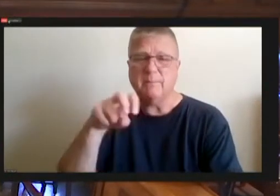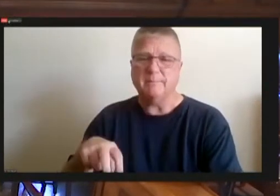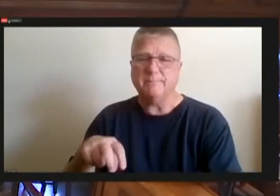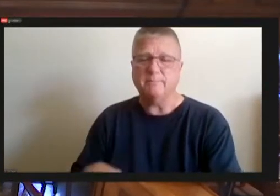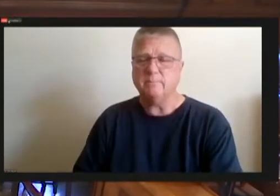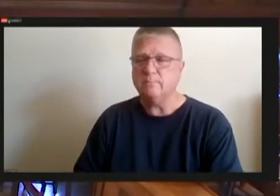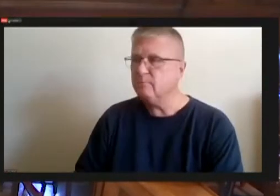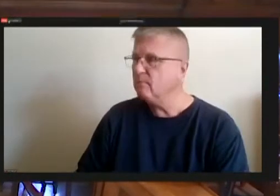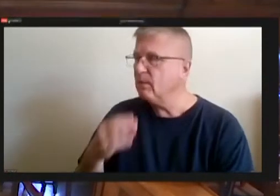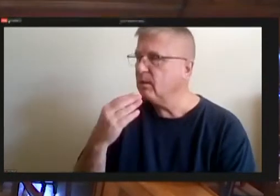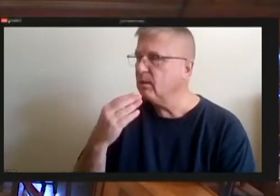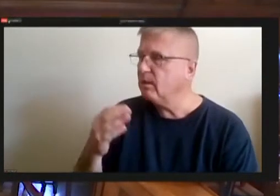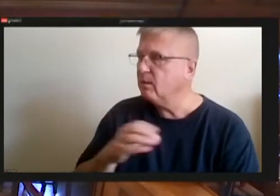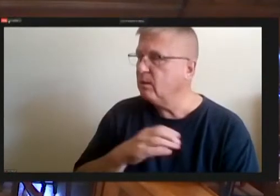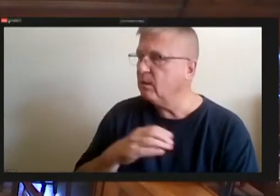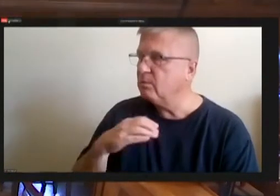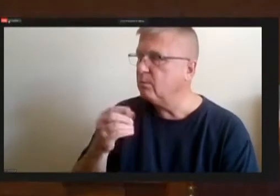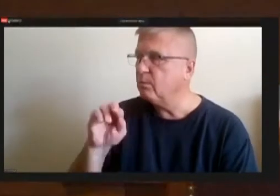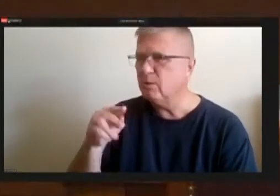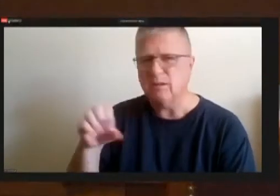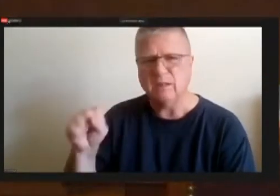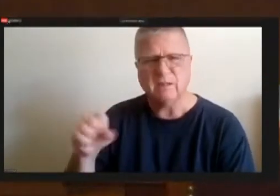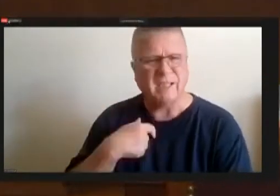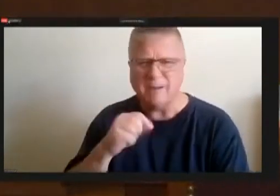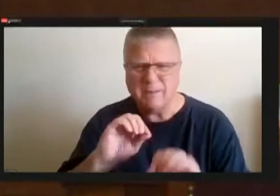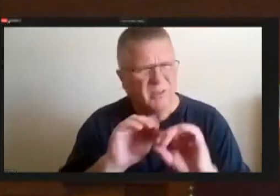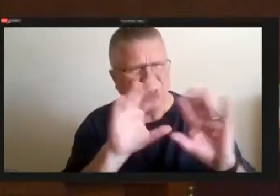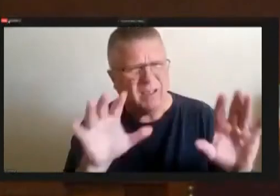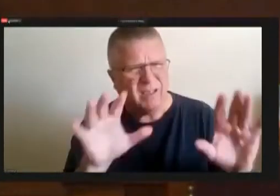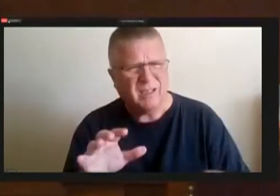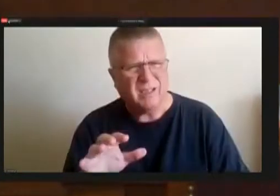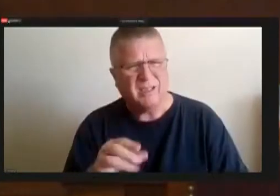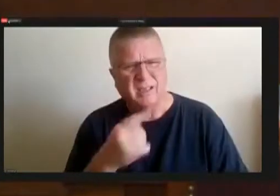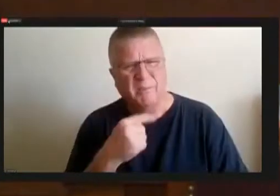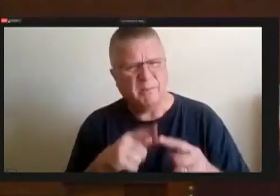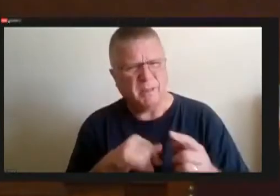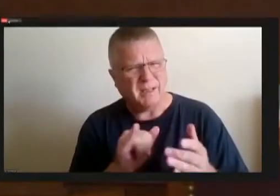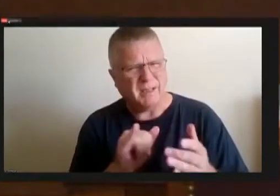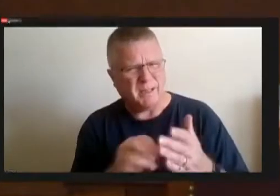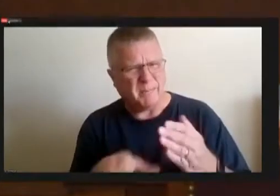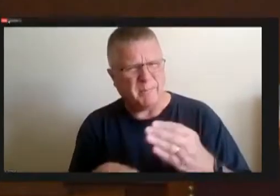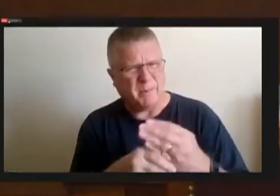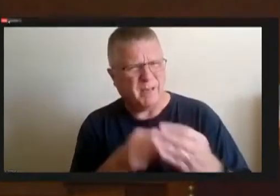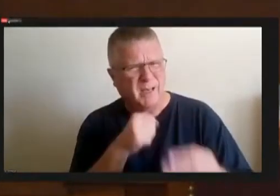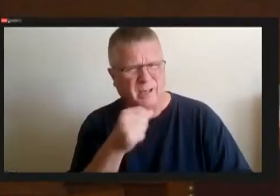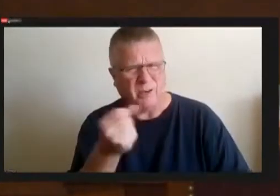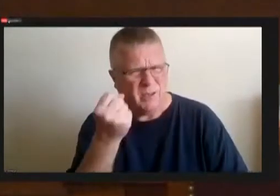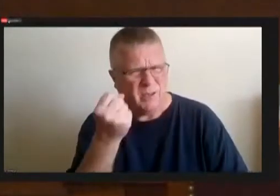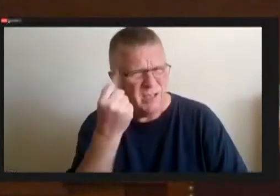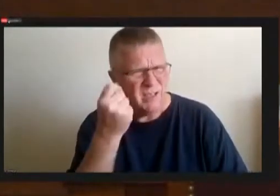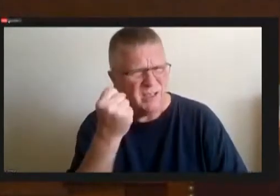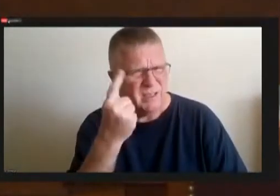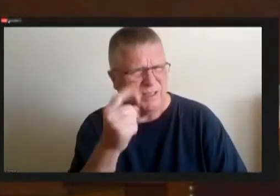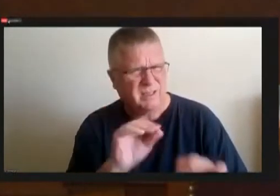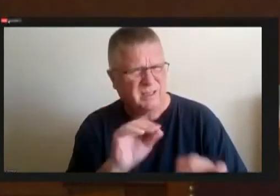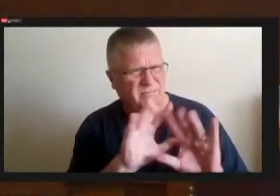I'm just not clear I'm so I'm here to help me with the amendment, I don't understand it. Exactly.